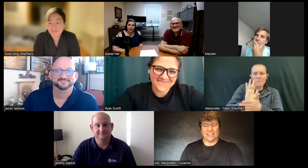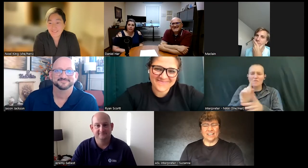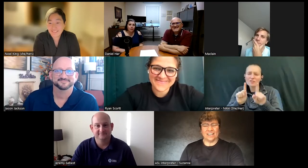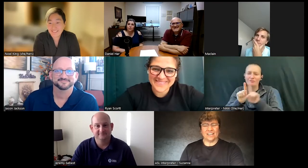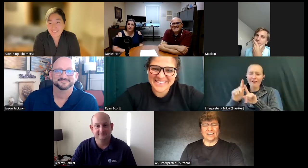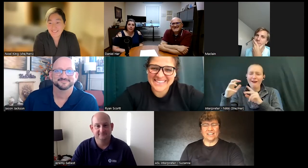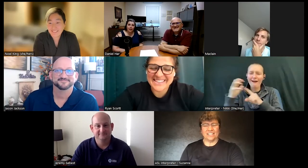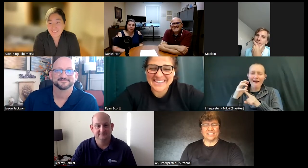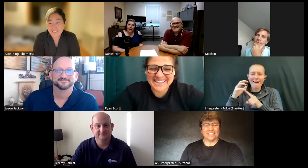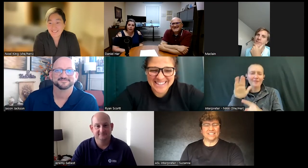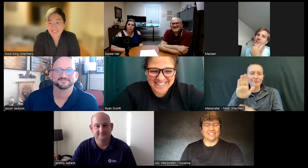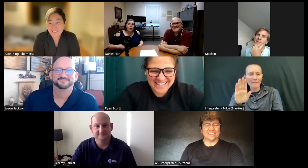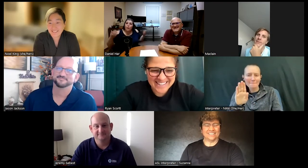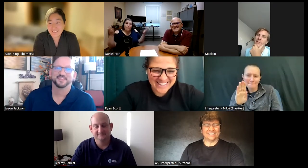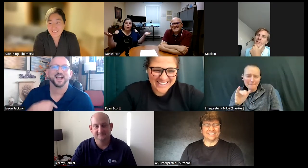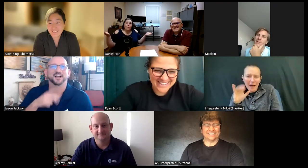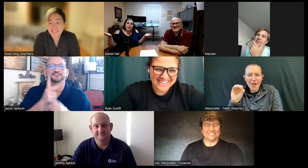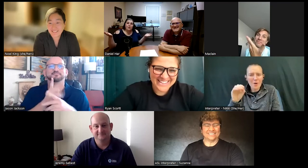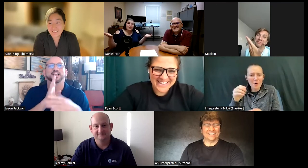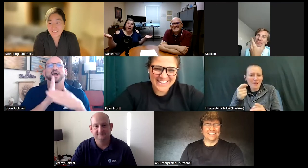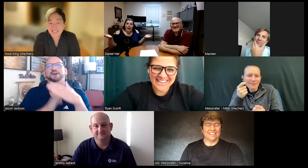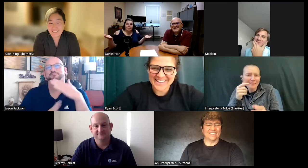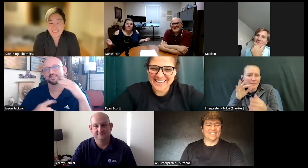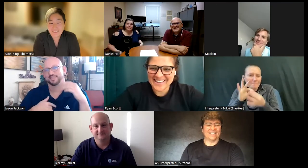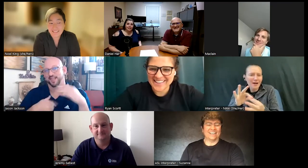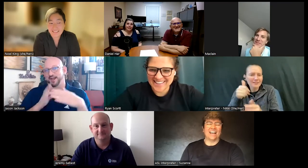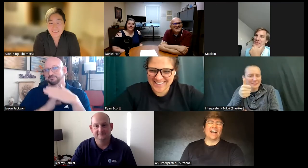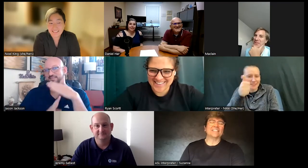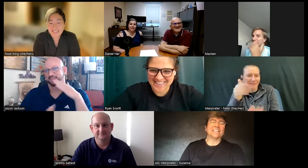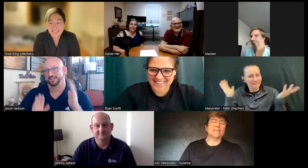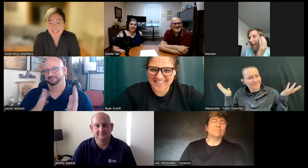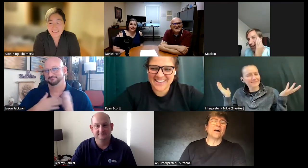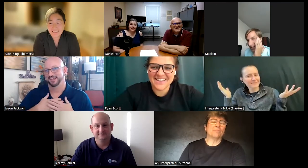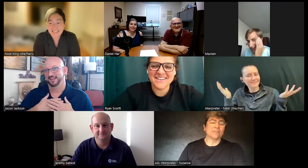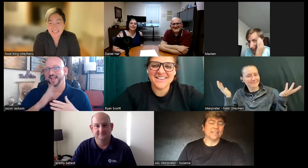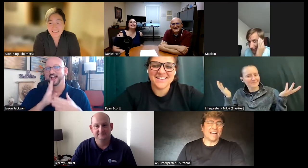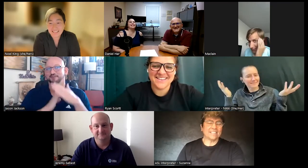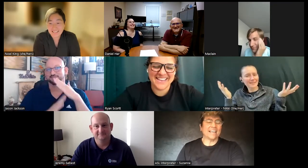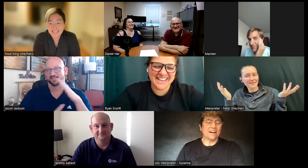us so that we could send it out where was that it keeps me humble I stay